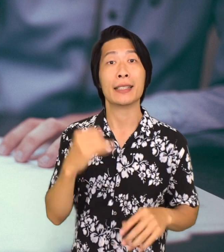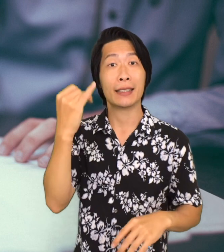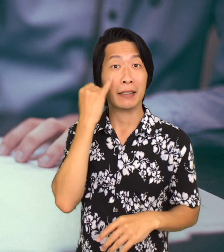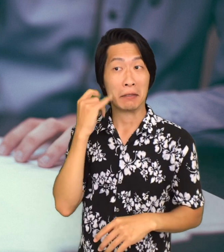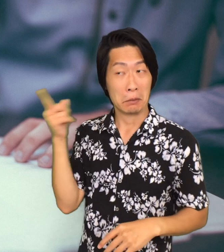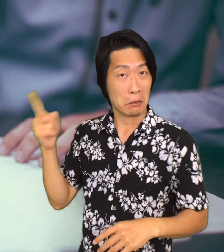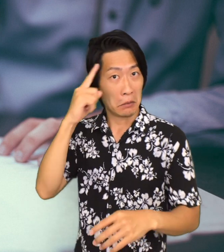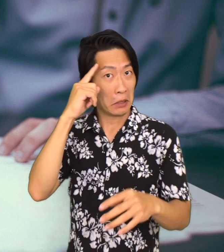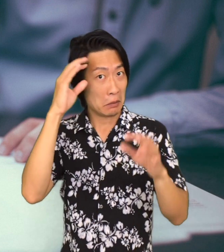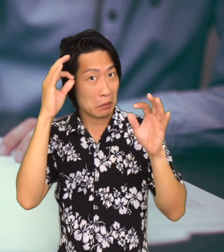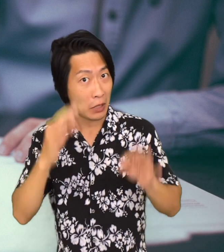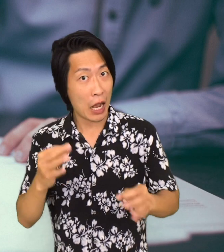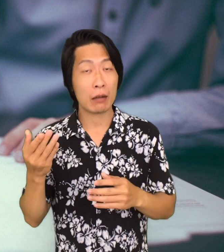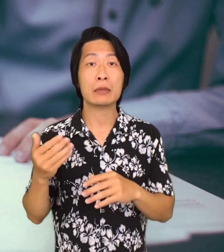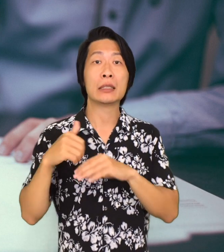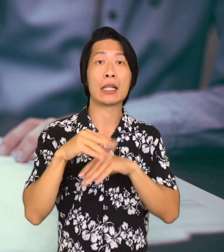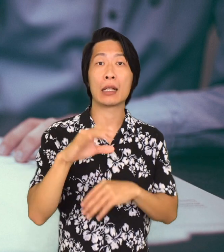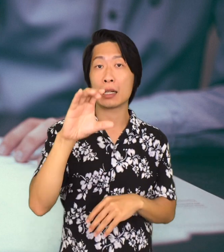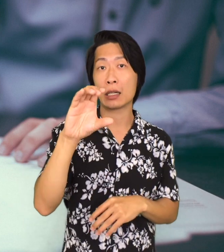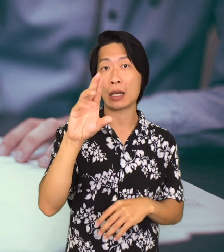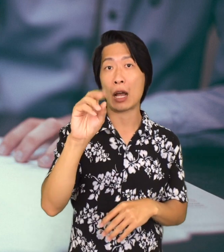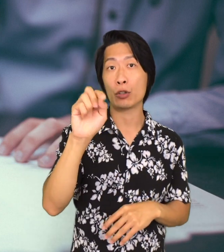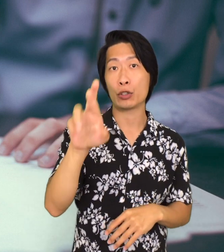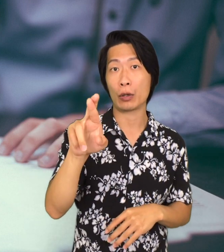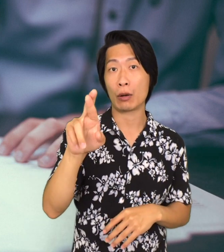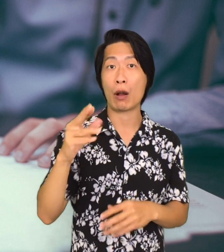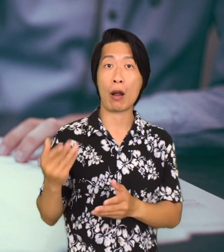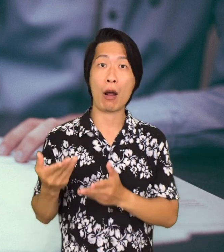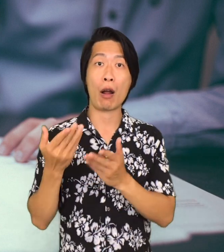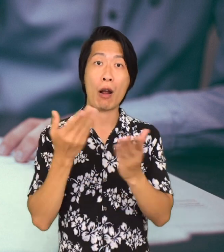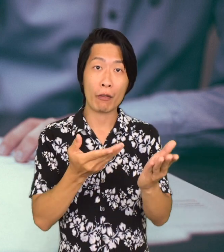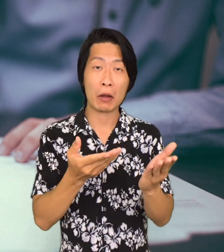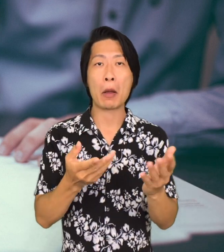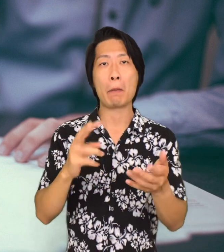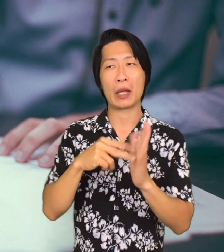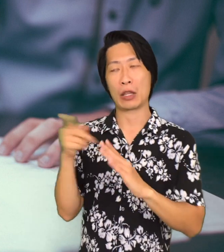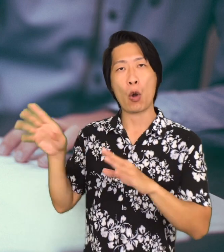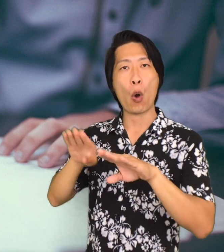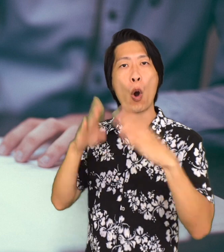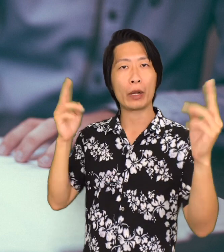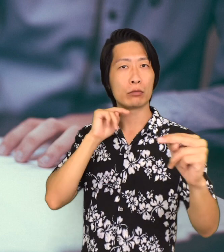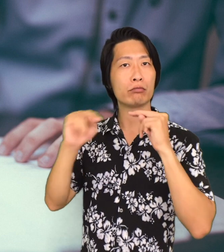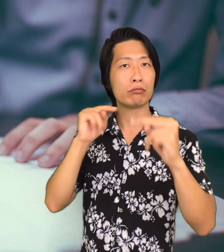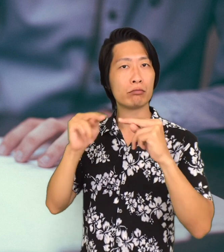If they decide to send a counter offer then they're still open to negotiations.